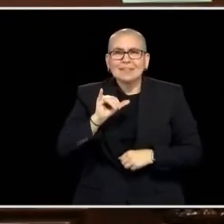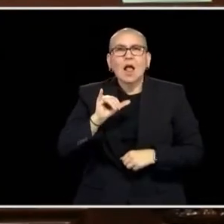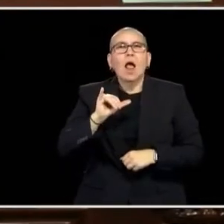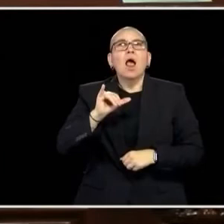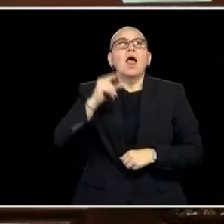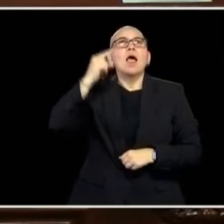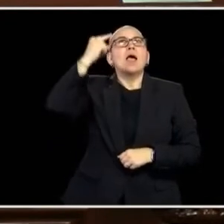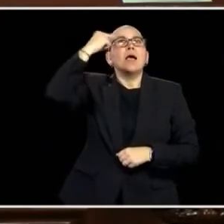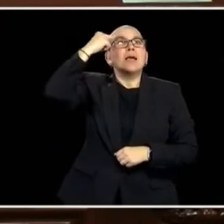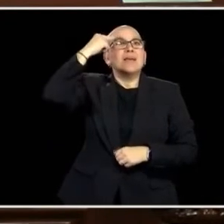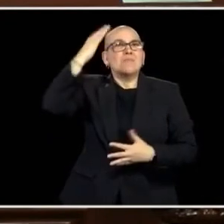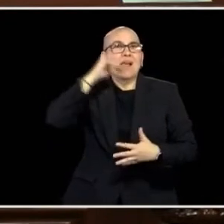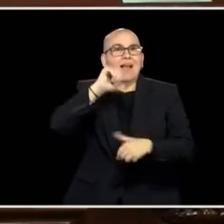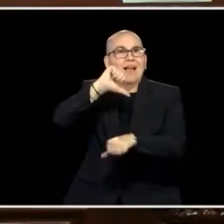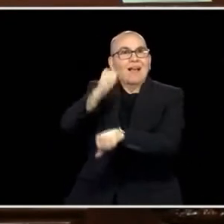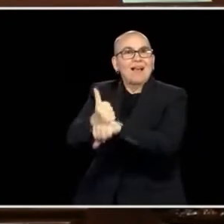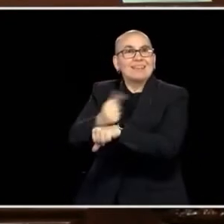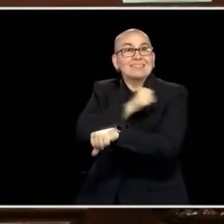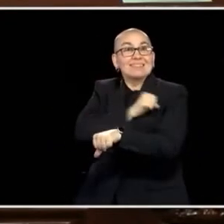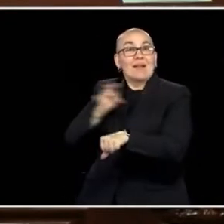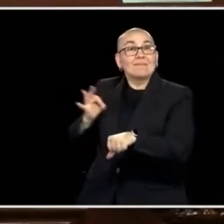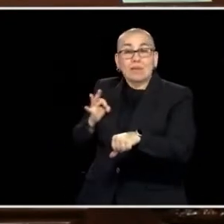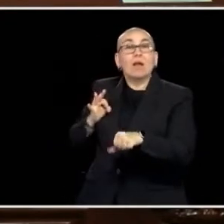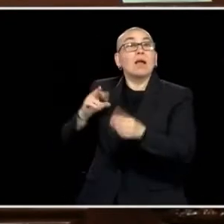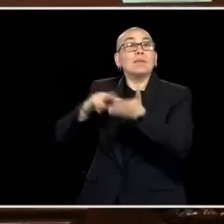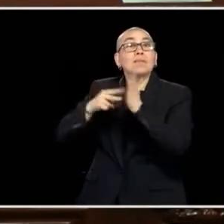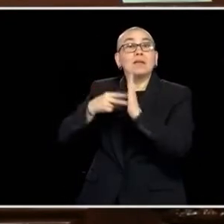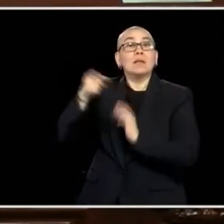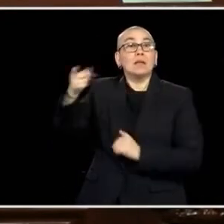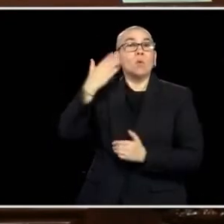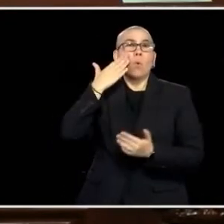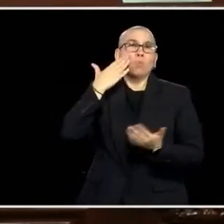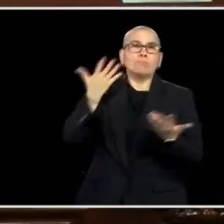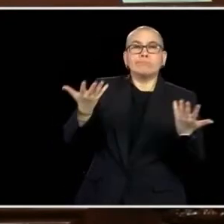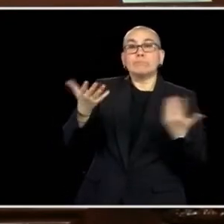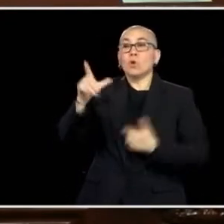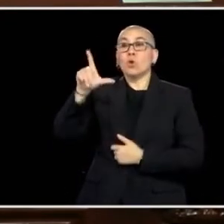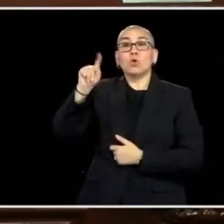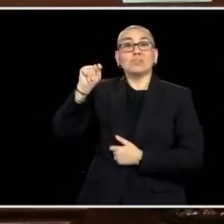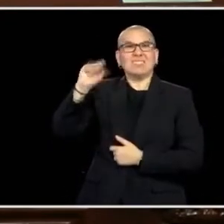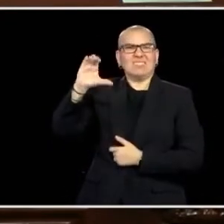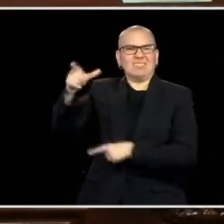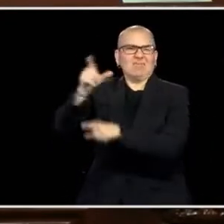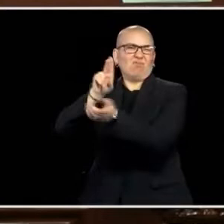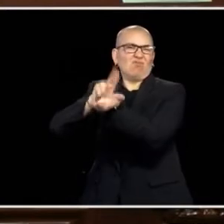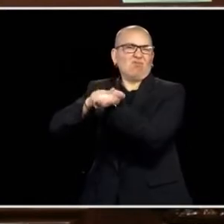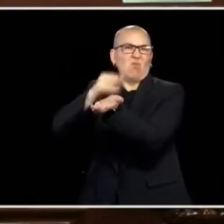'EM AND WE COULD DO THE SAME THING WITH STAFF. WE HAD MANY, MANY NIGHTS, SOMETIMES DOZENS OF LONG-TERM